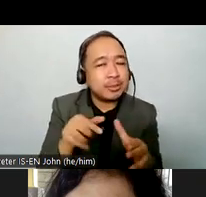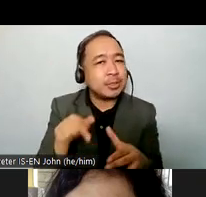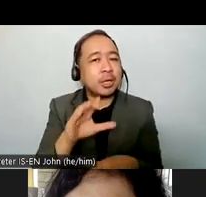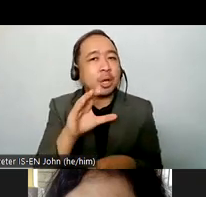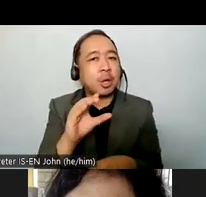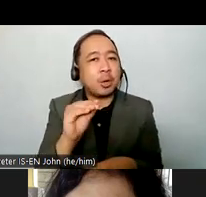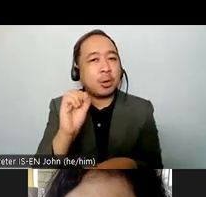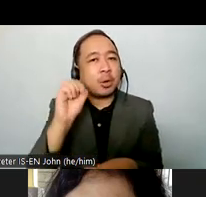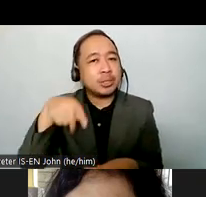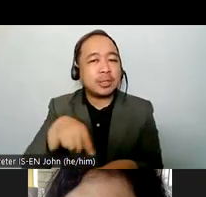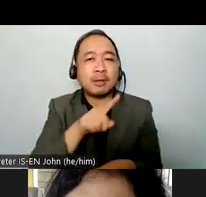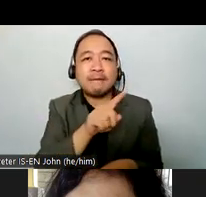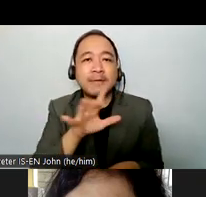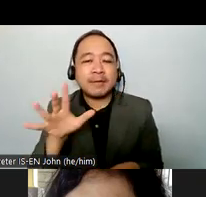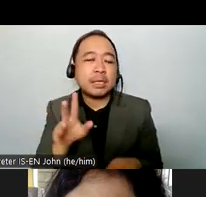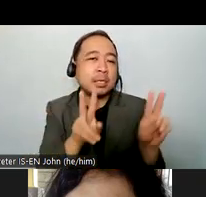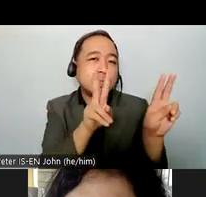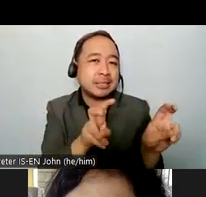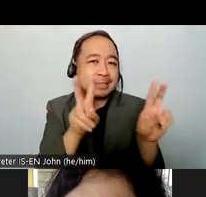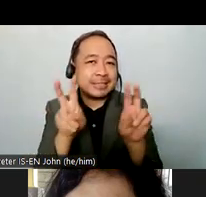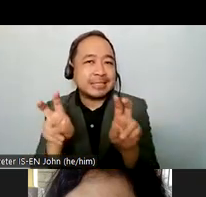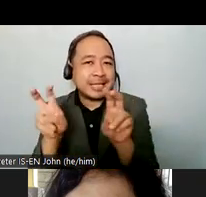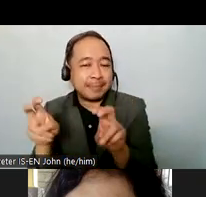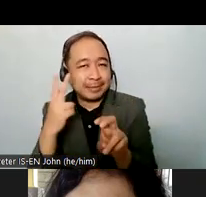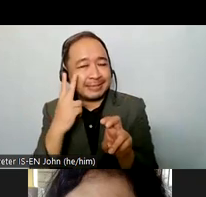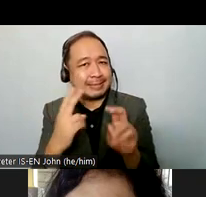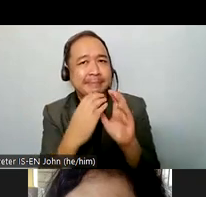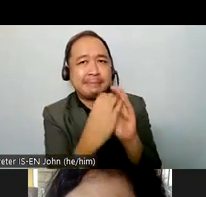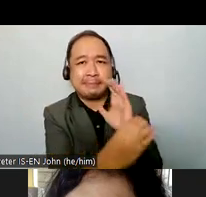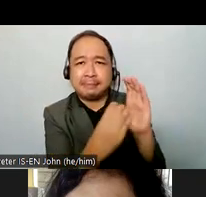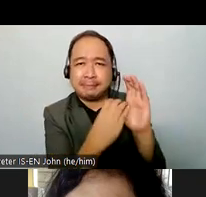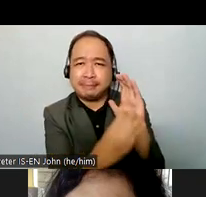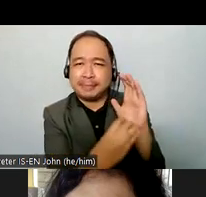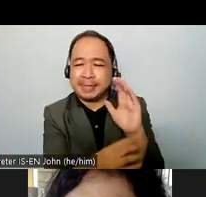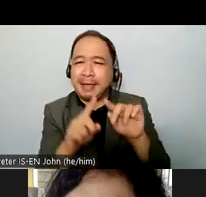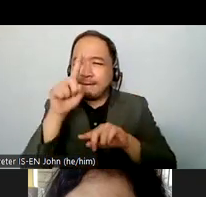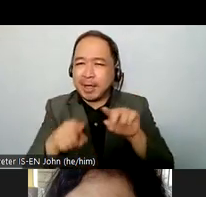um topics and segments and you know all of the different aspects to which different